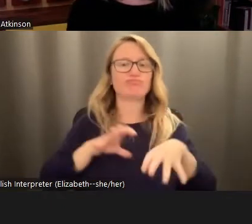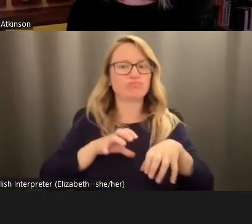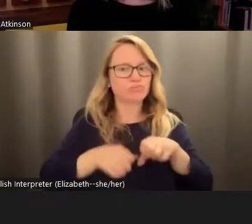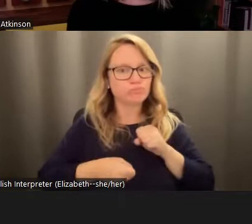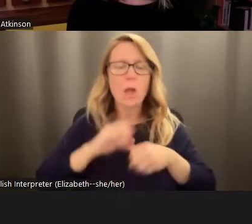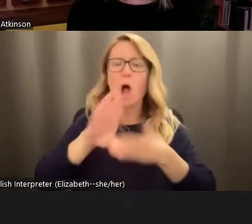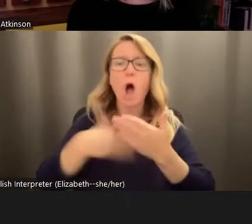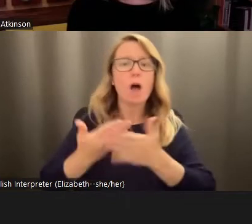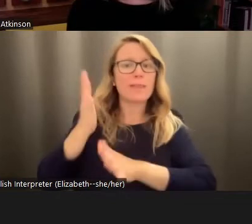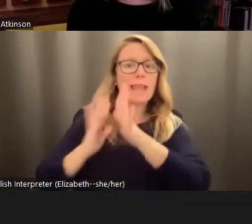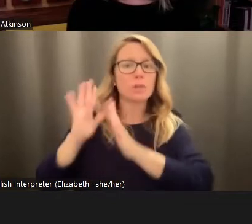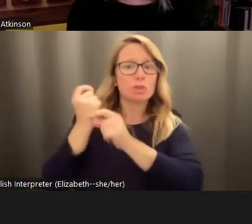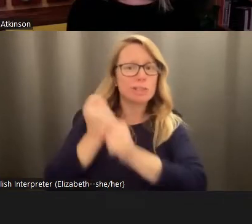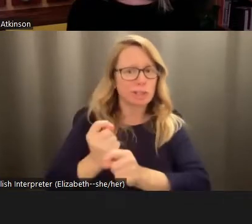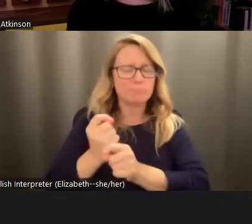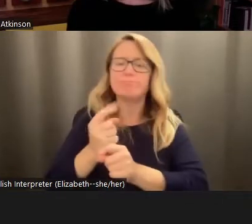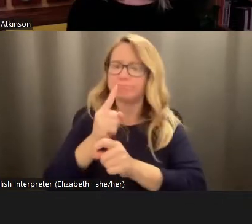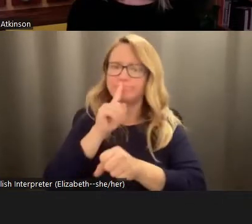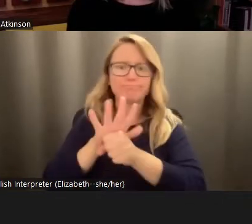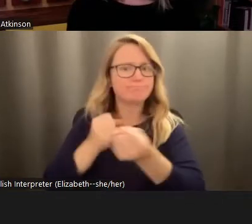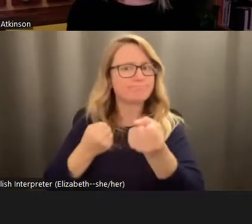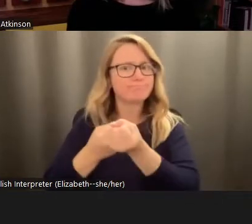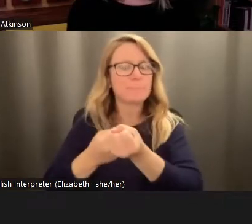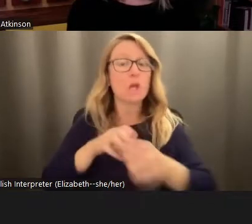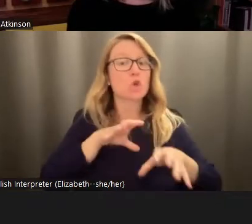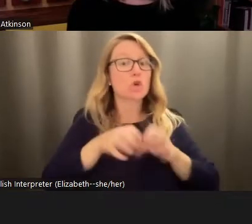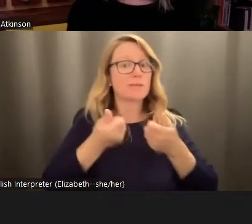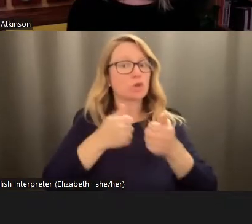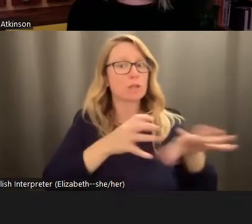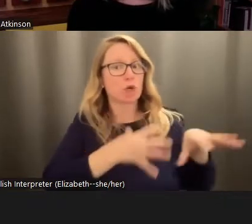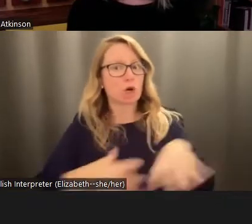truth, that grief is not here to take us hostage. It is the agent